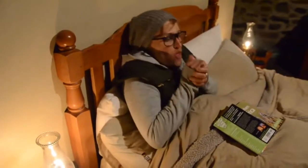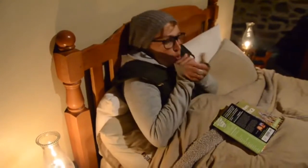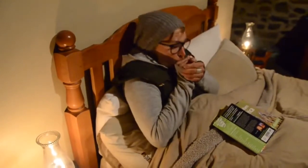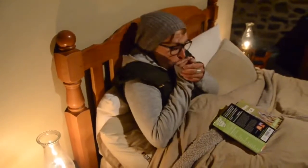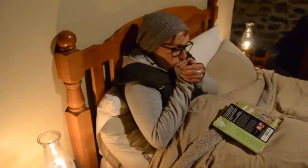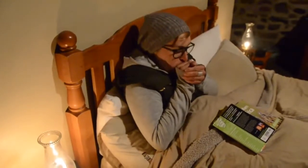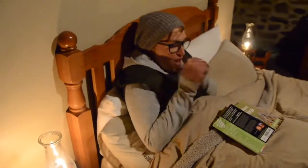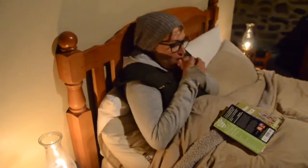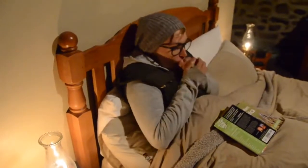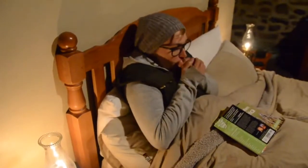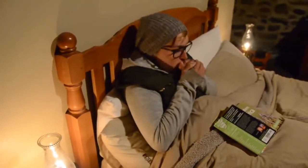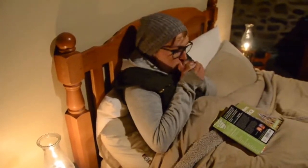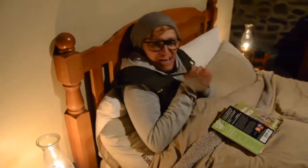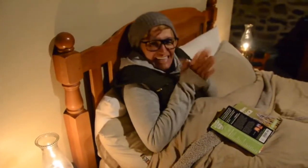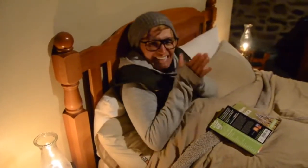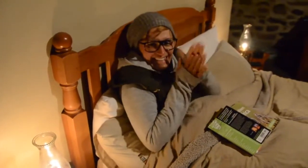It is extremely windy and cold.